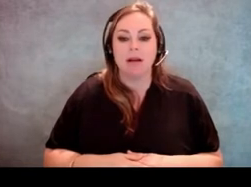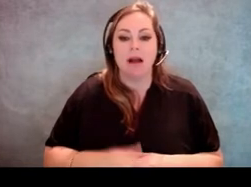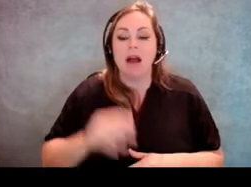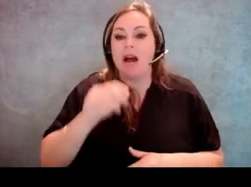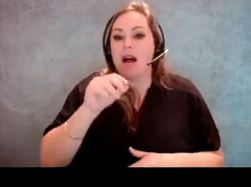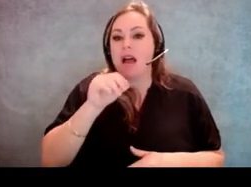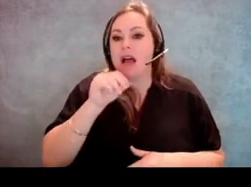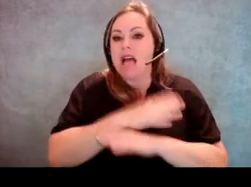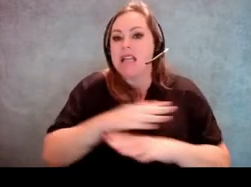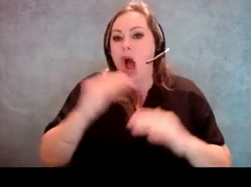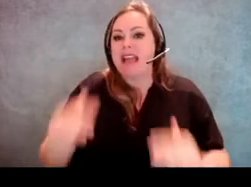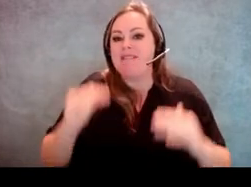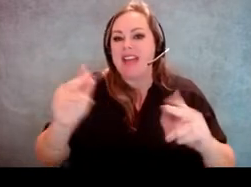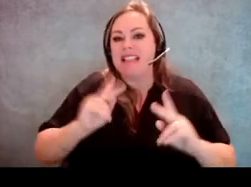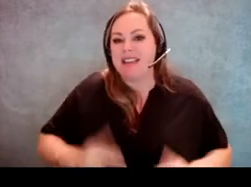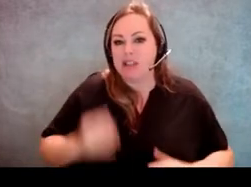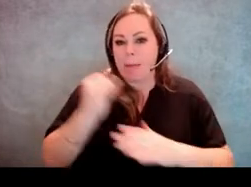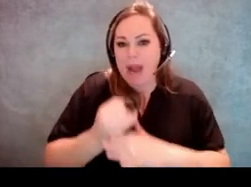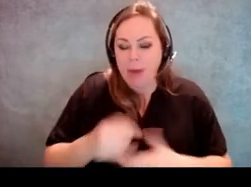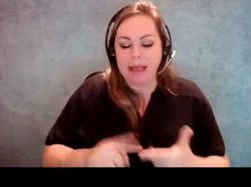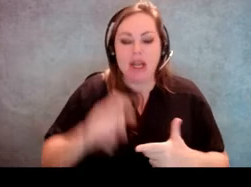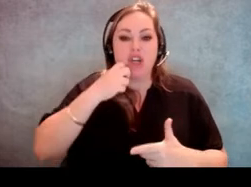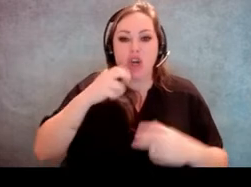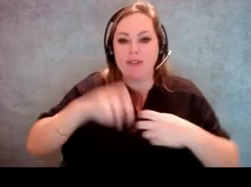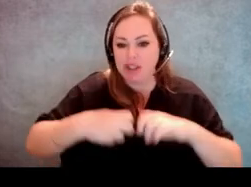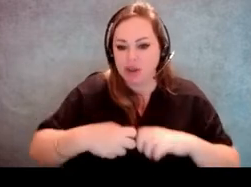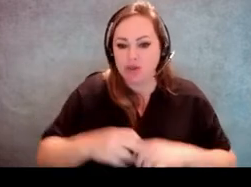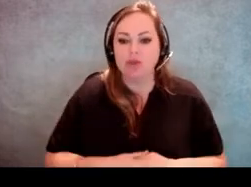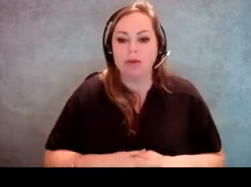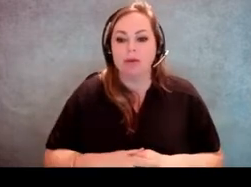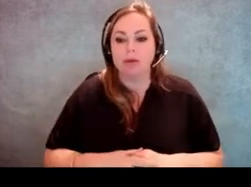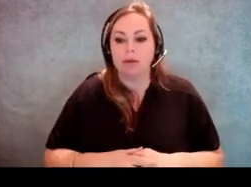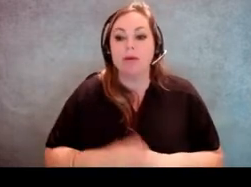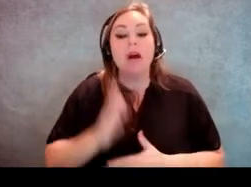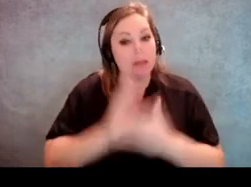perhaps or nerve issues. [Jeff Miller] So Molly, since some people have invisible disabilities,